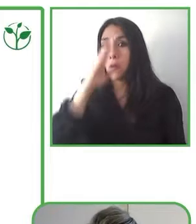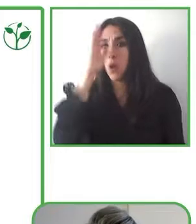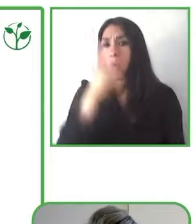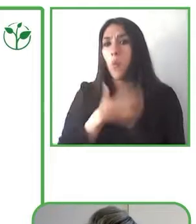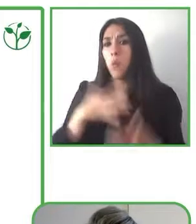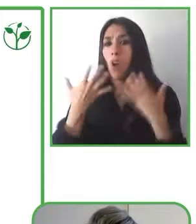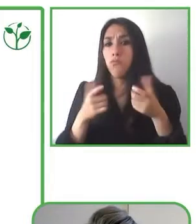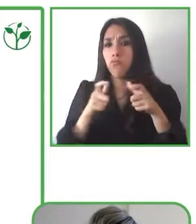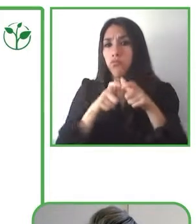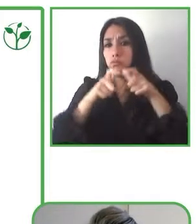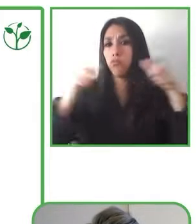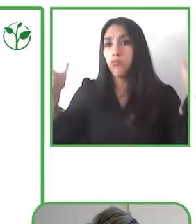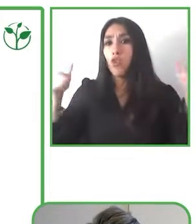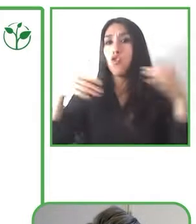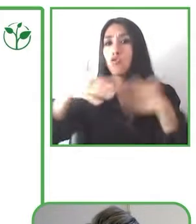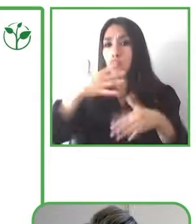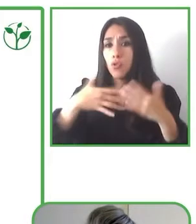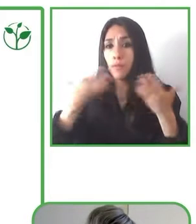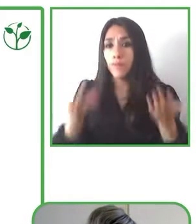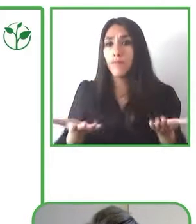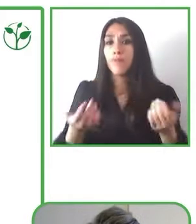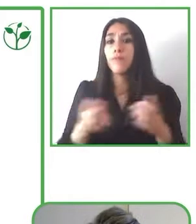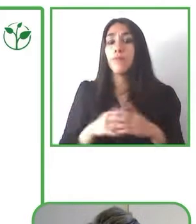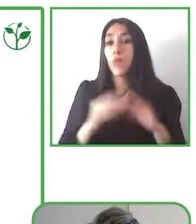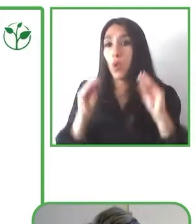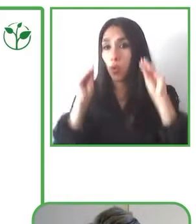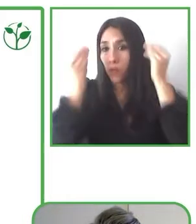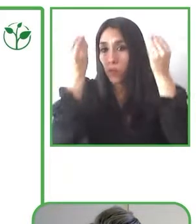impact, this is what we want to do with VEM CA we